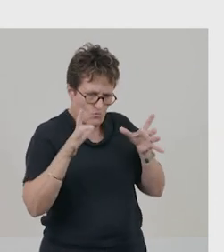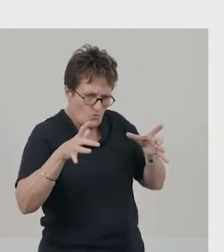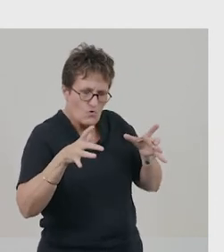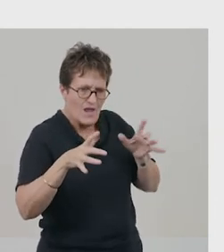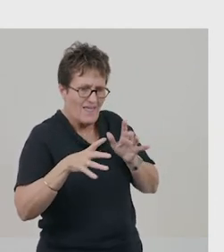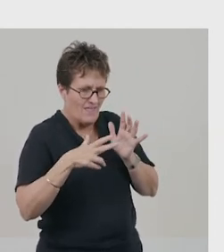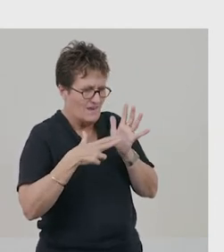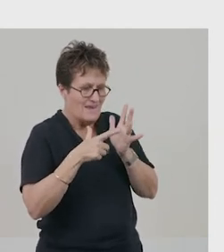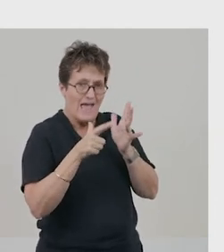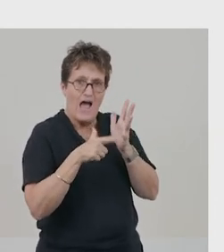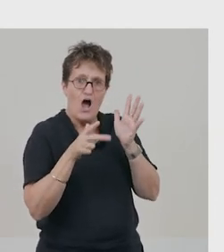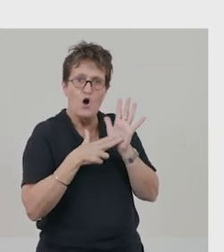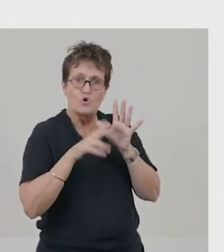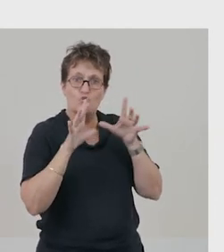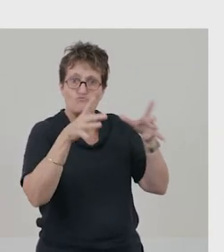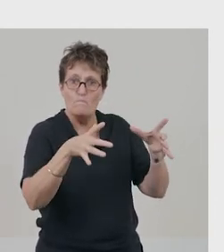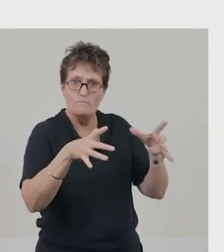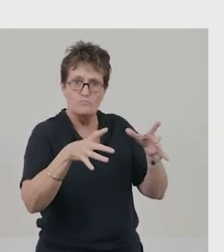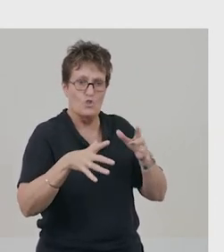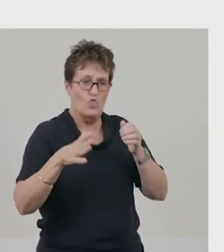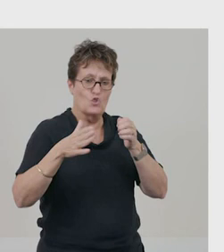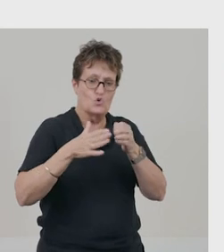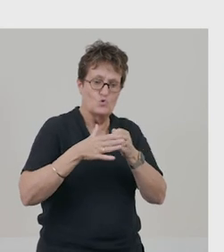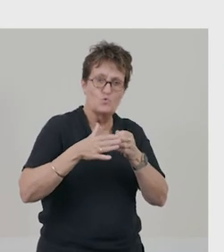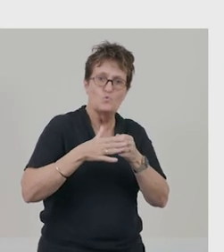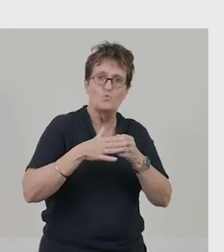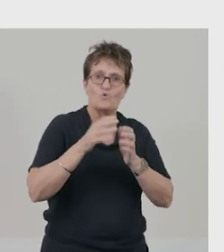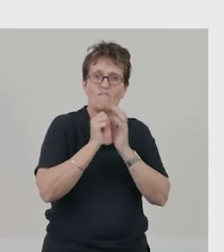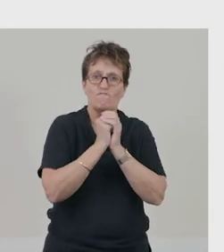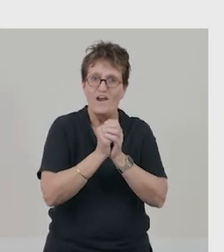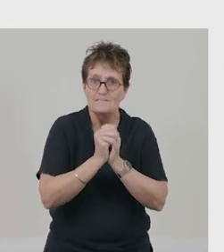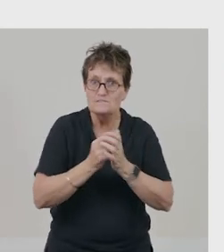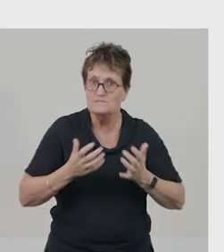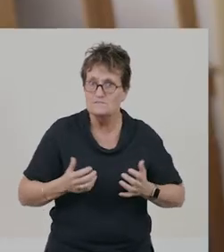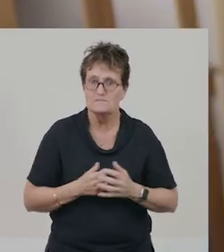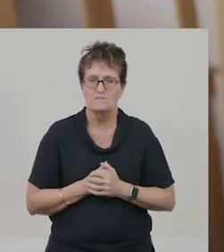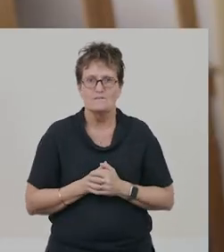and the picture of Kadafin comforting Oshi, when she is crying.